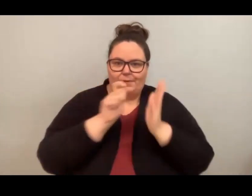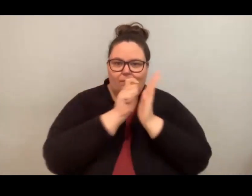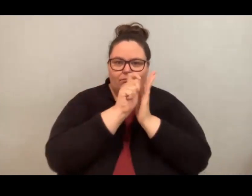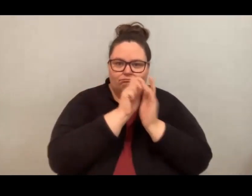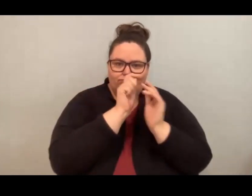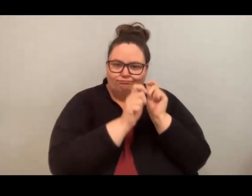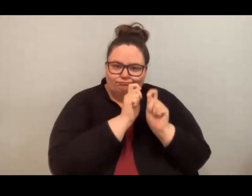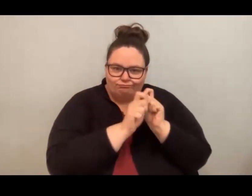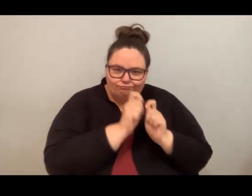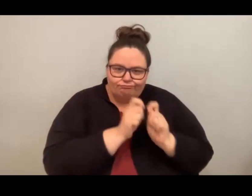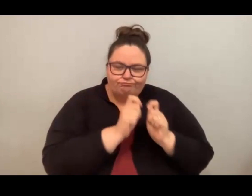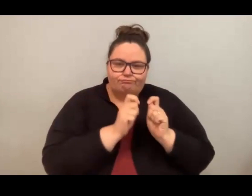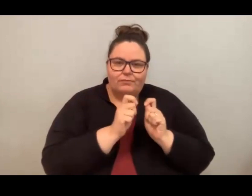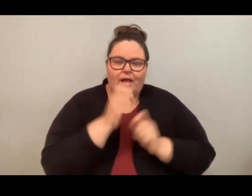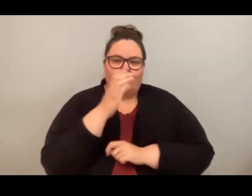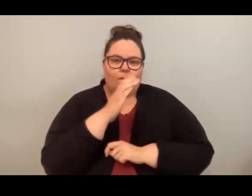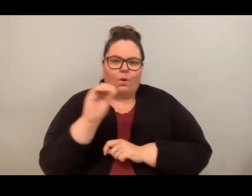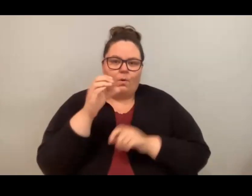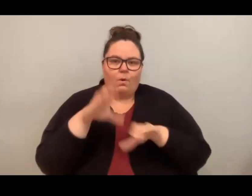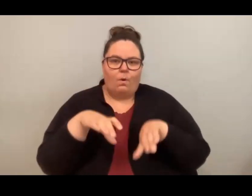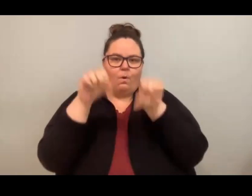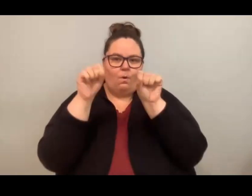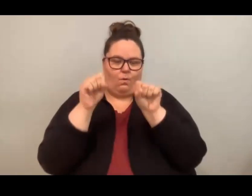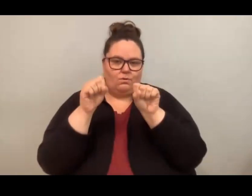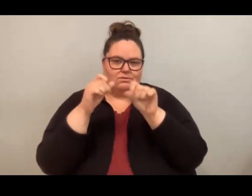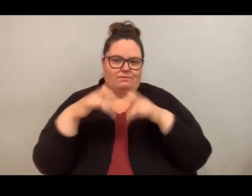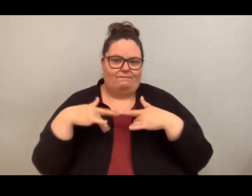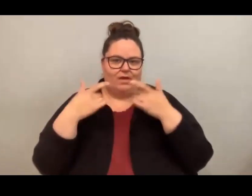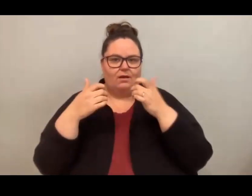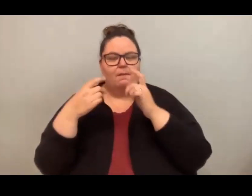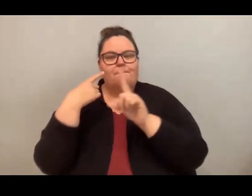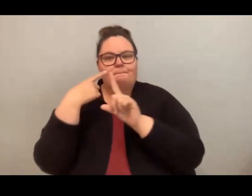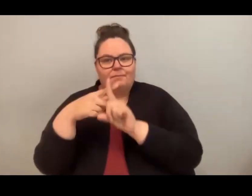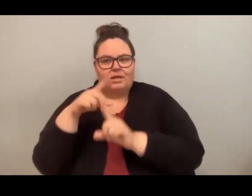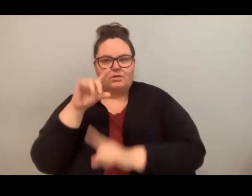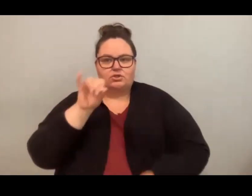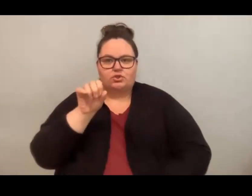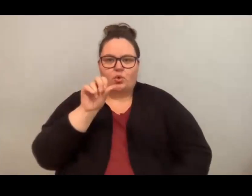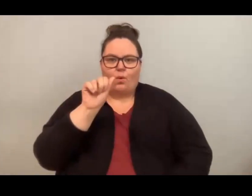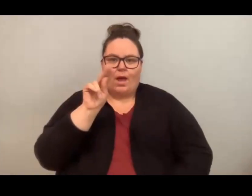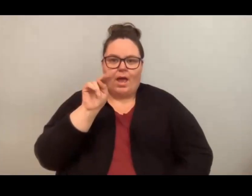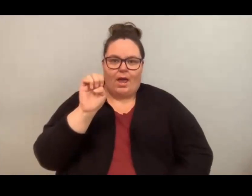and I'll be co-hosting the event along with Jo-Anne Elder who is our online host uh for